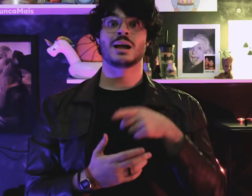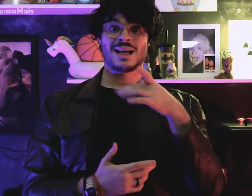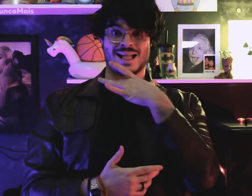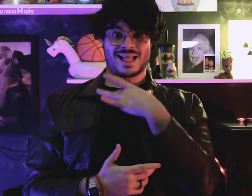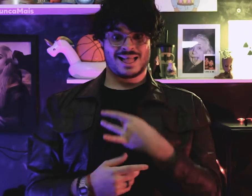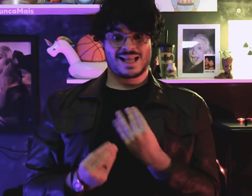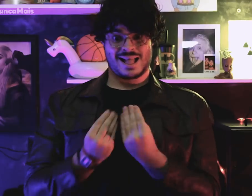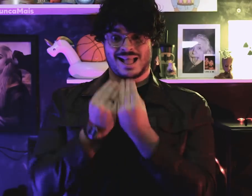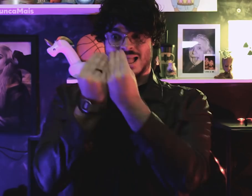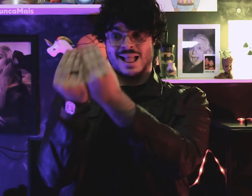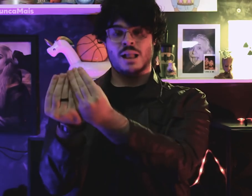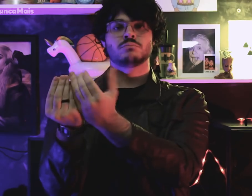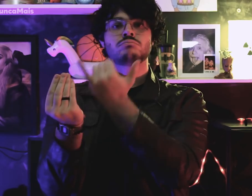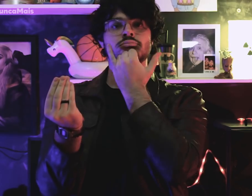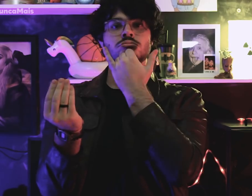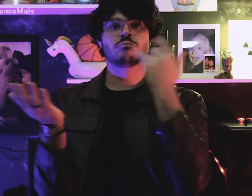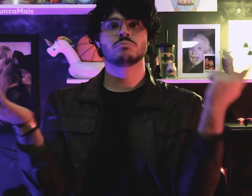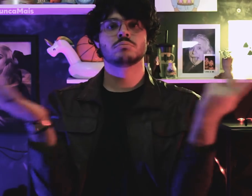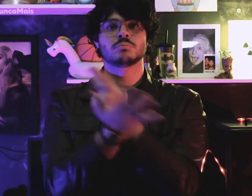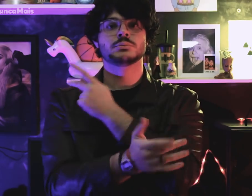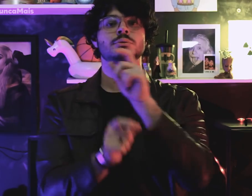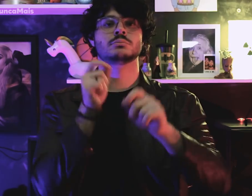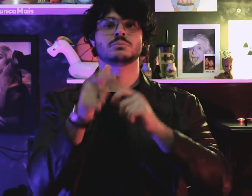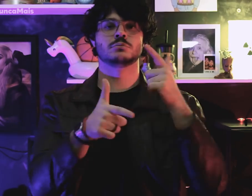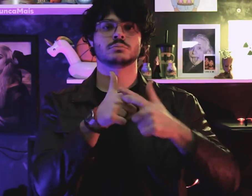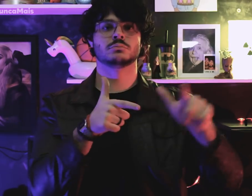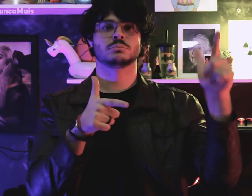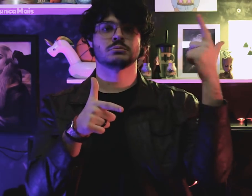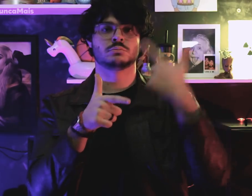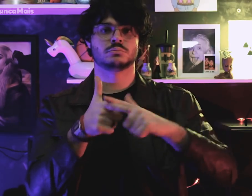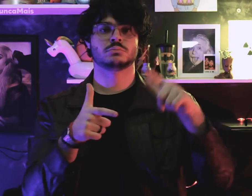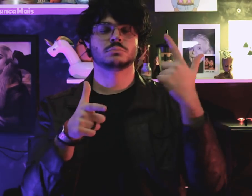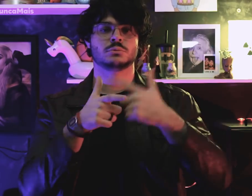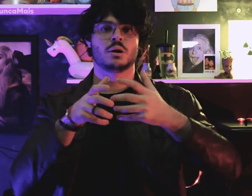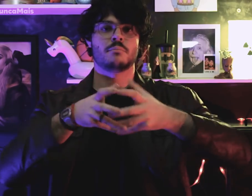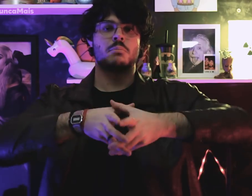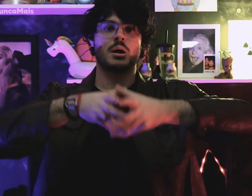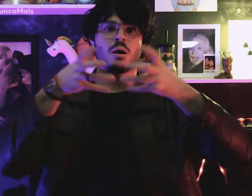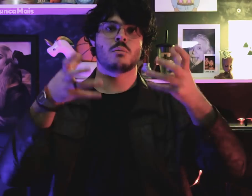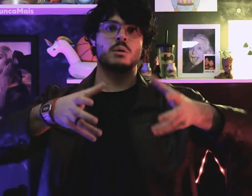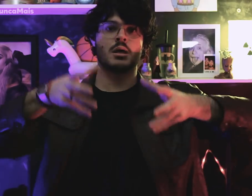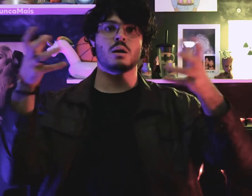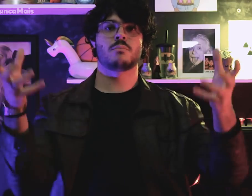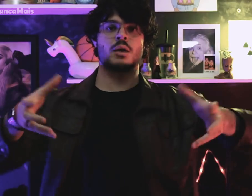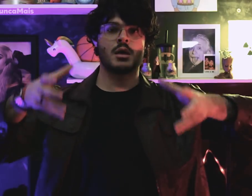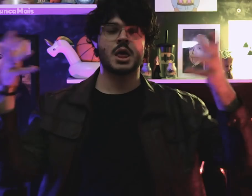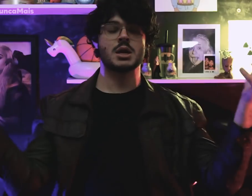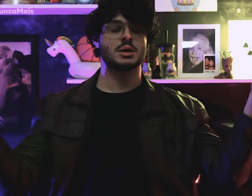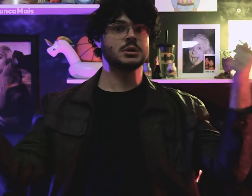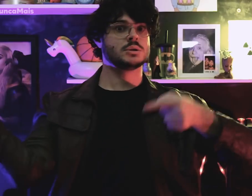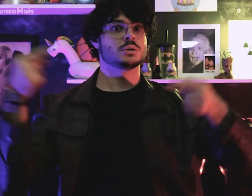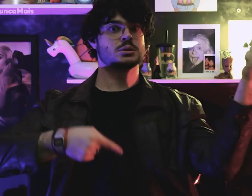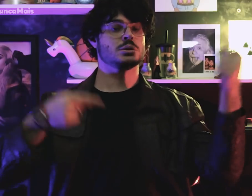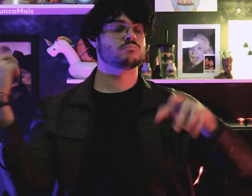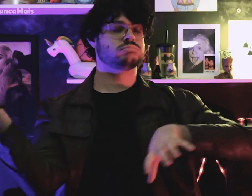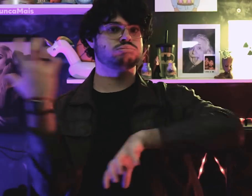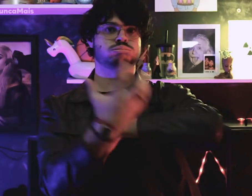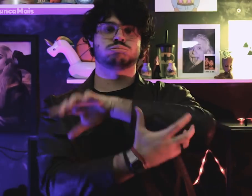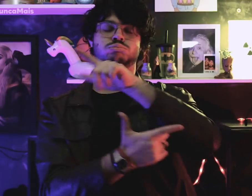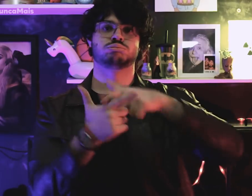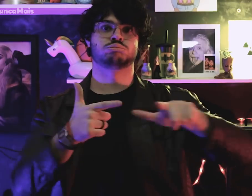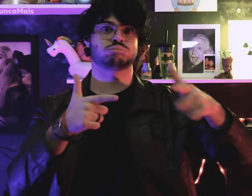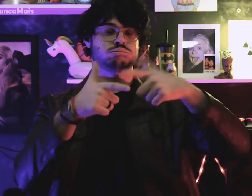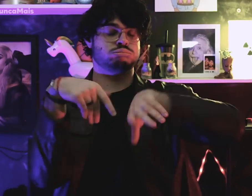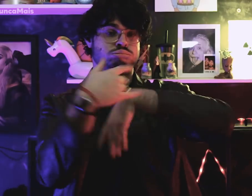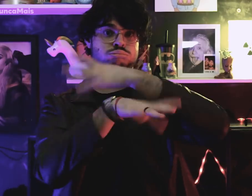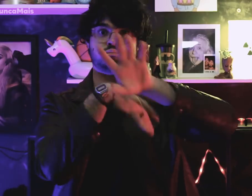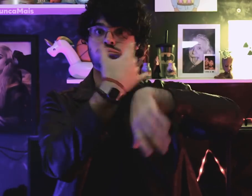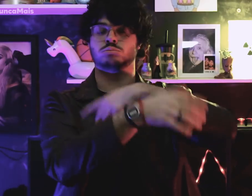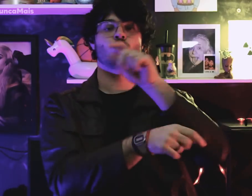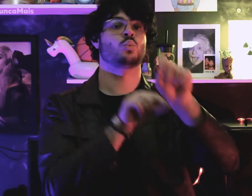These events caused a lot of controversy